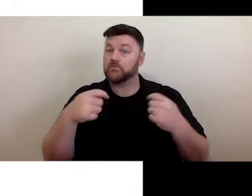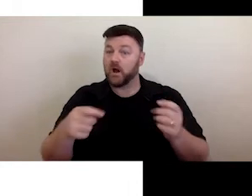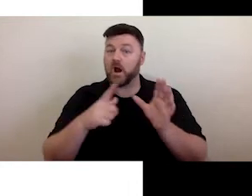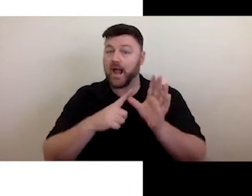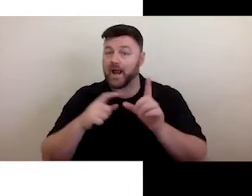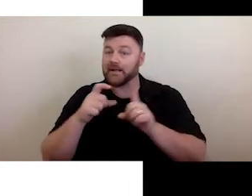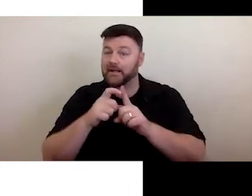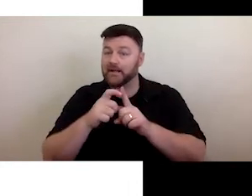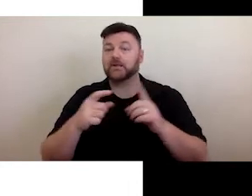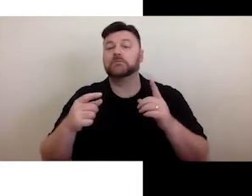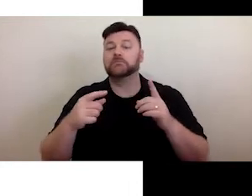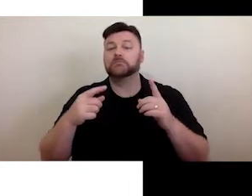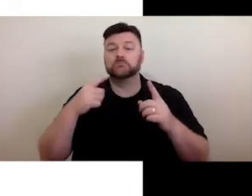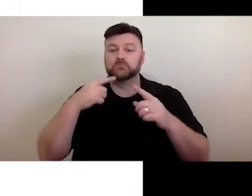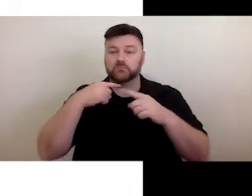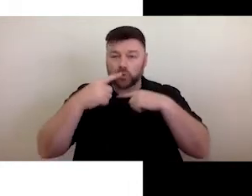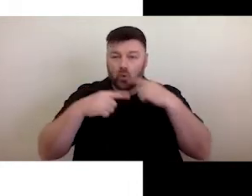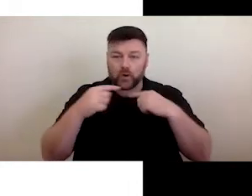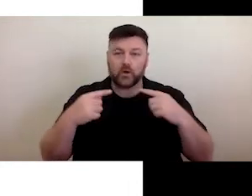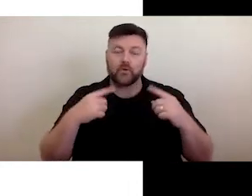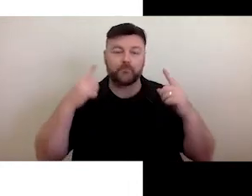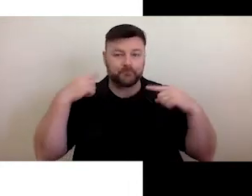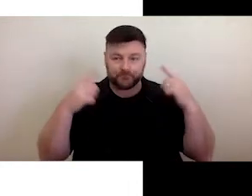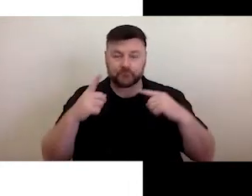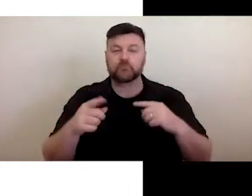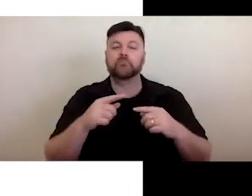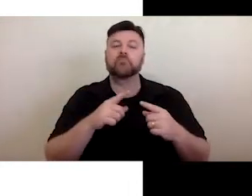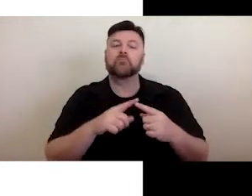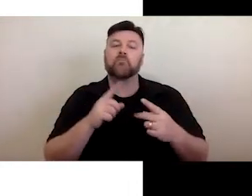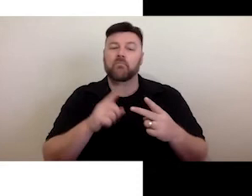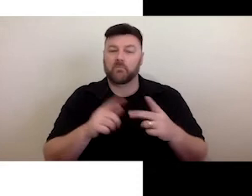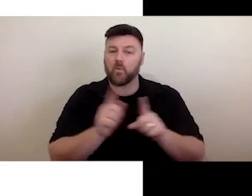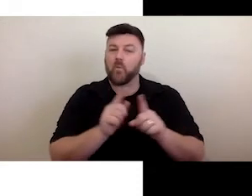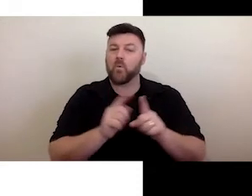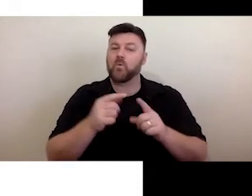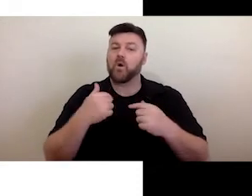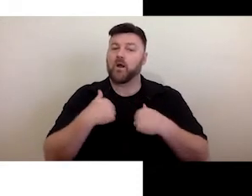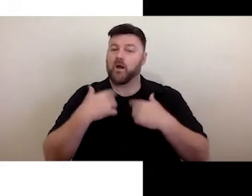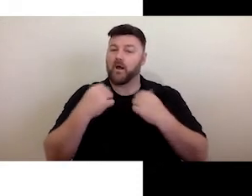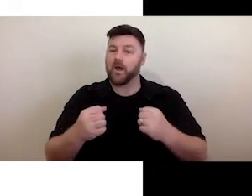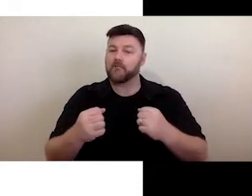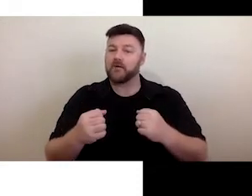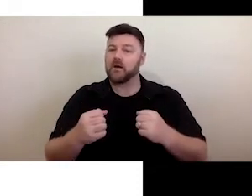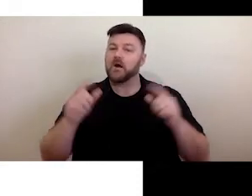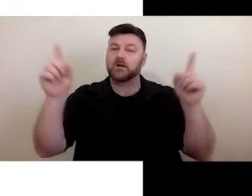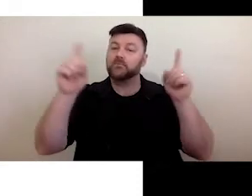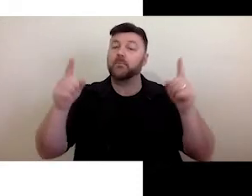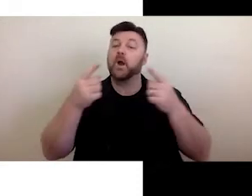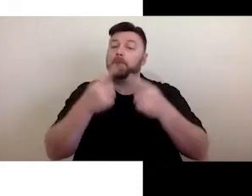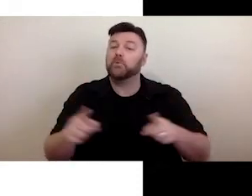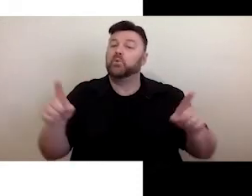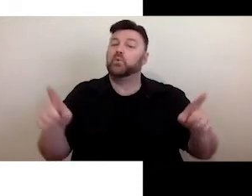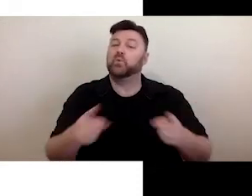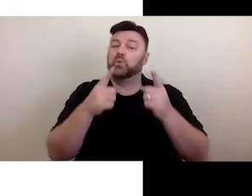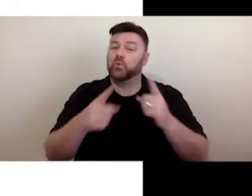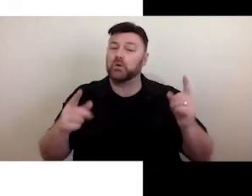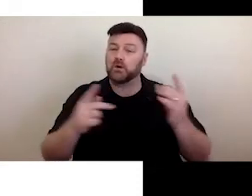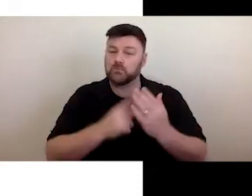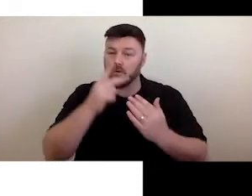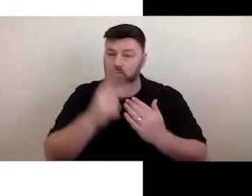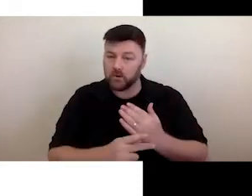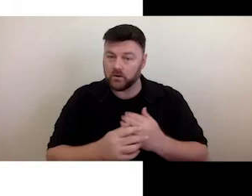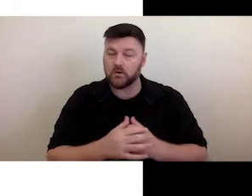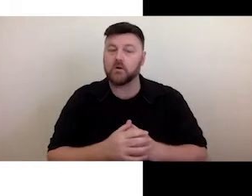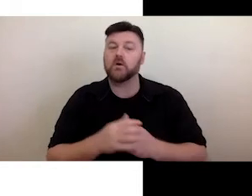and our beats digital contemporary music program, are empowering Deaf